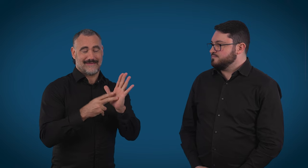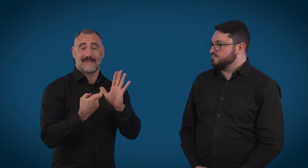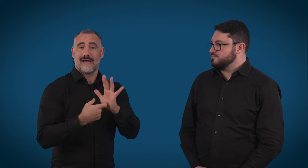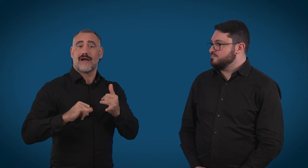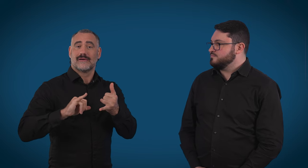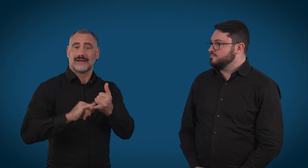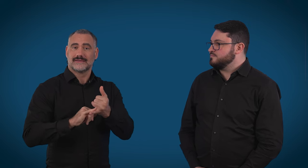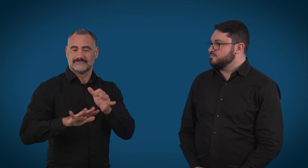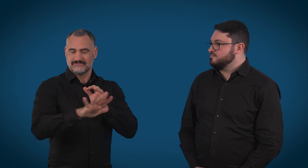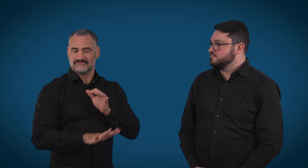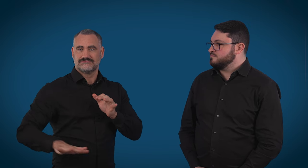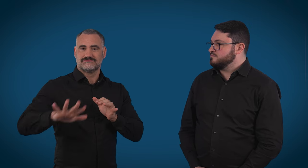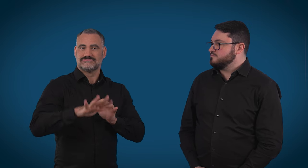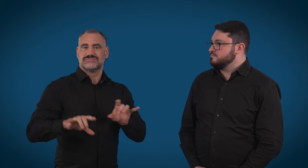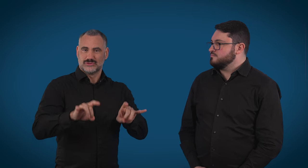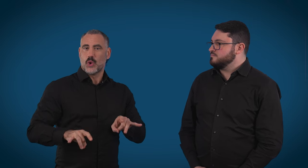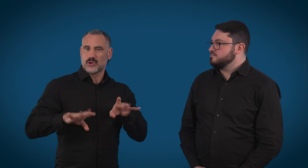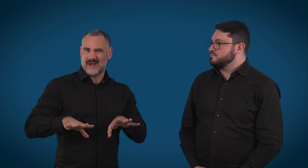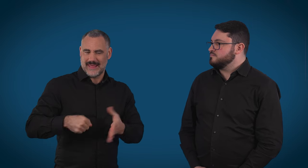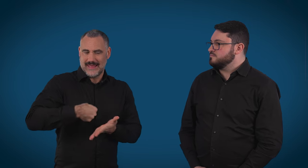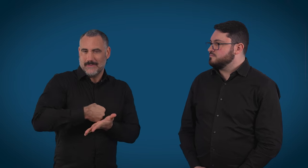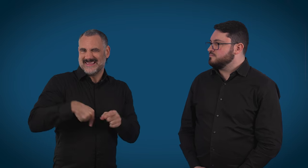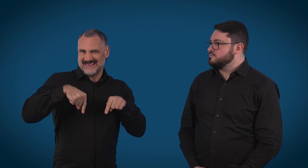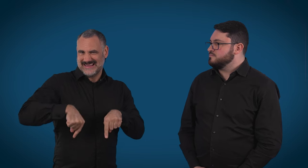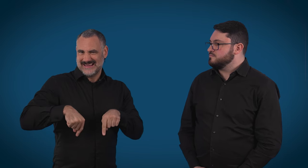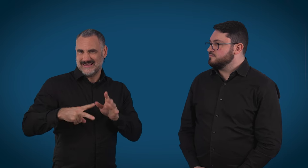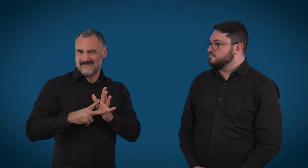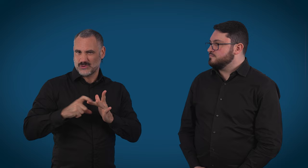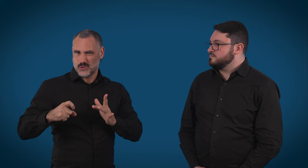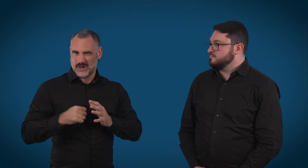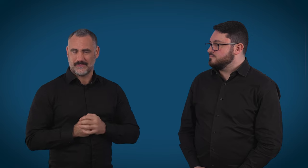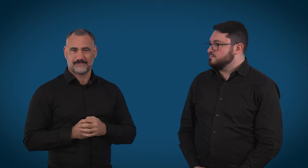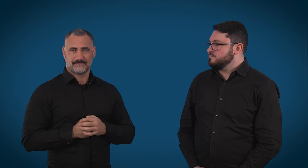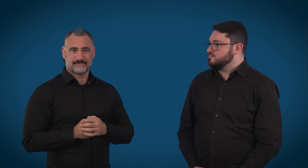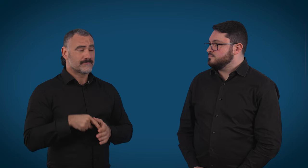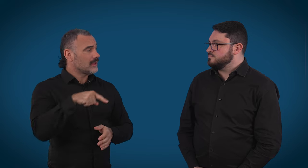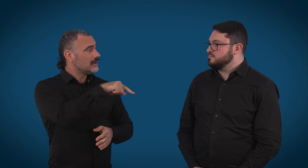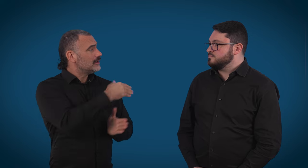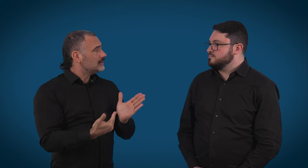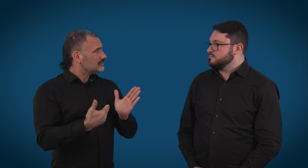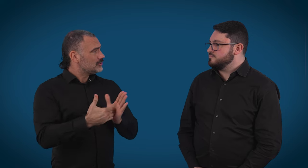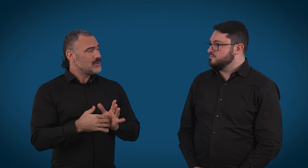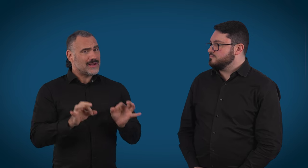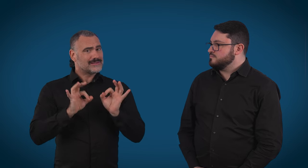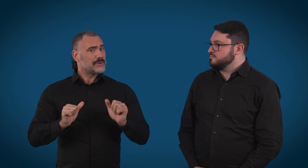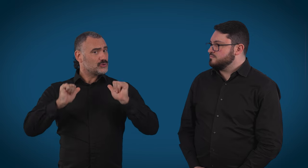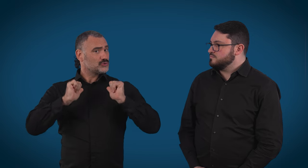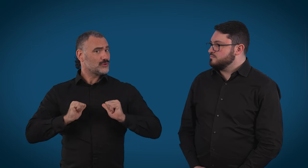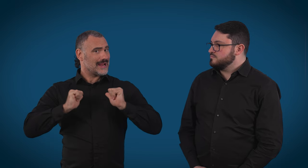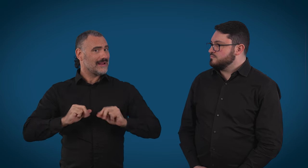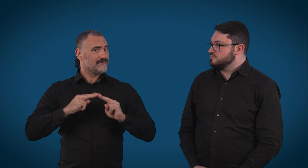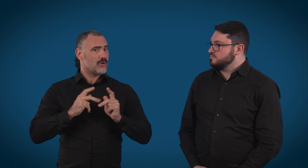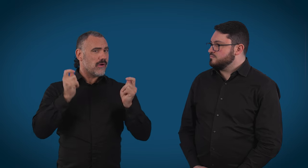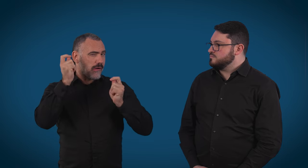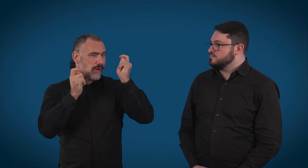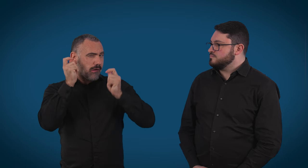which is used right across Australia, but it's based here in regional Victoria. Jack, did they give you any training about putting expression in your voice, or are you supposed to